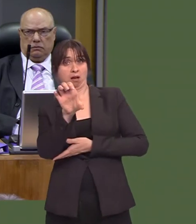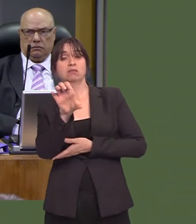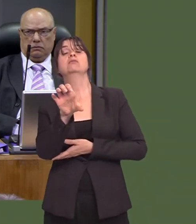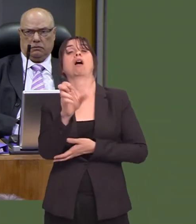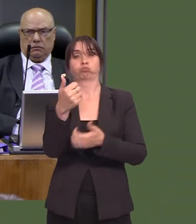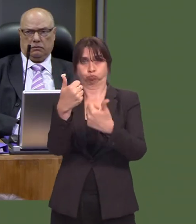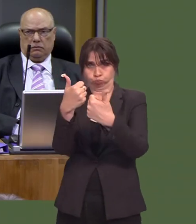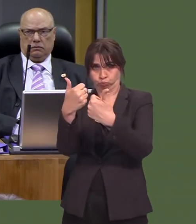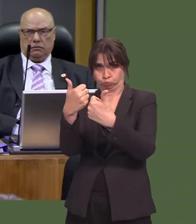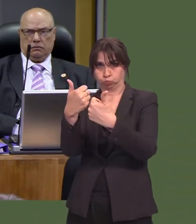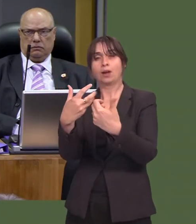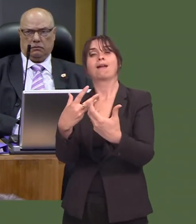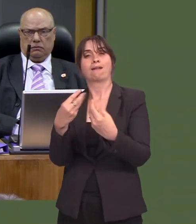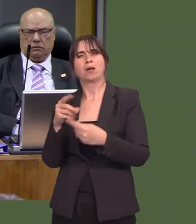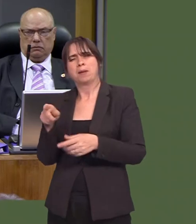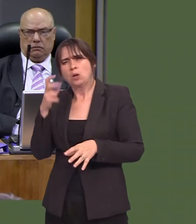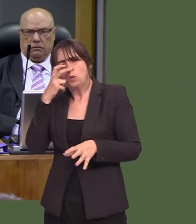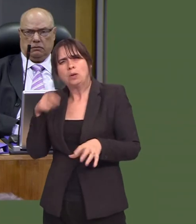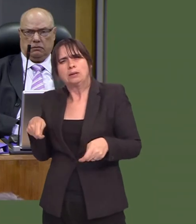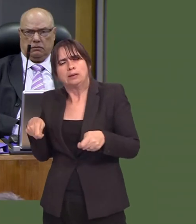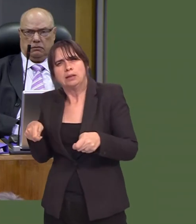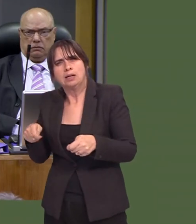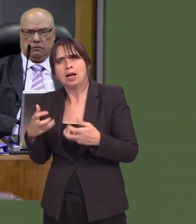is a help, but really we need to focus on things like community transport schemes as